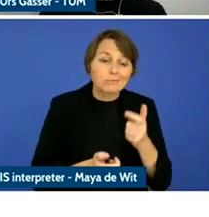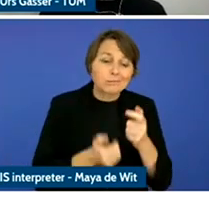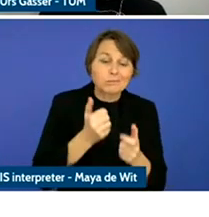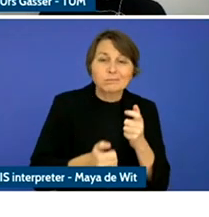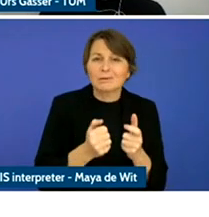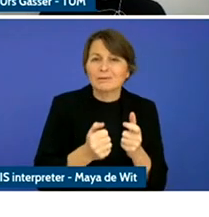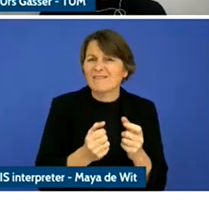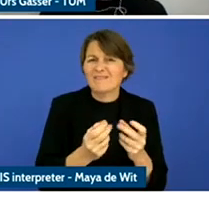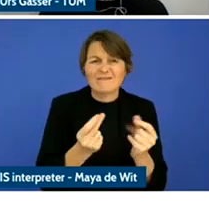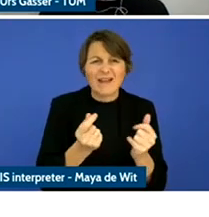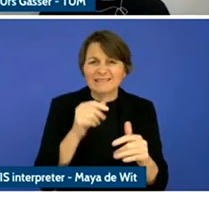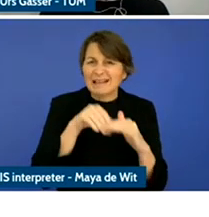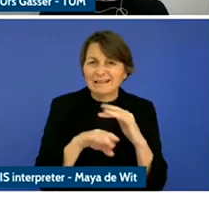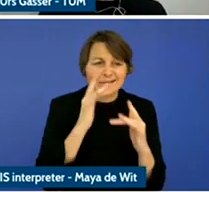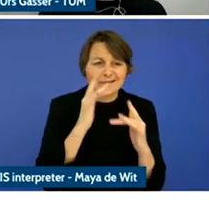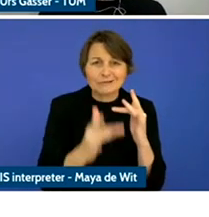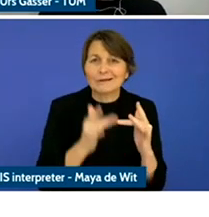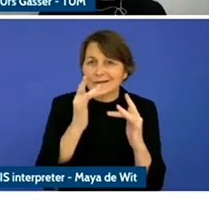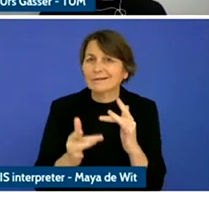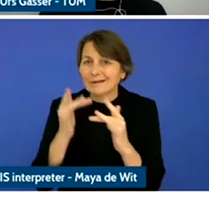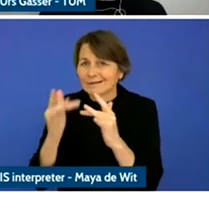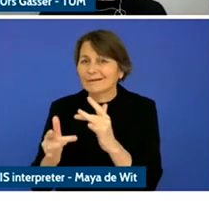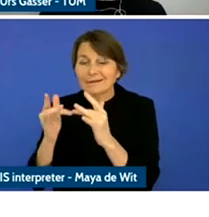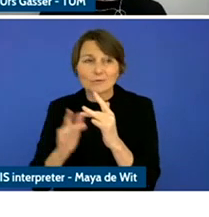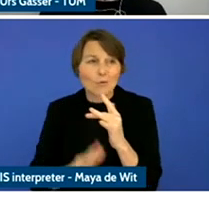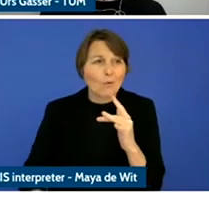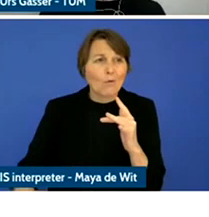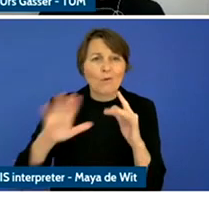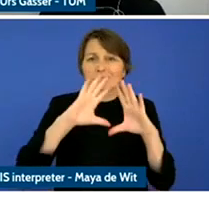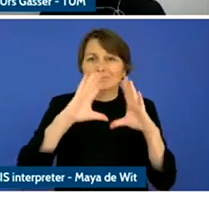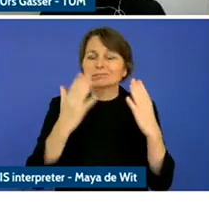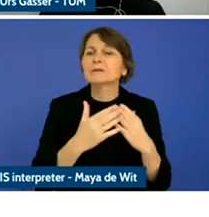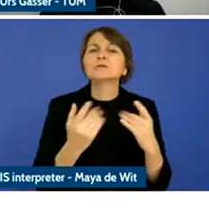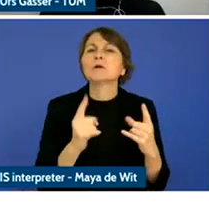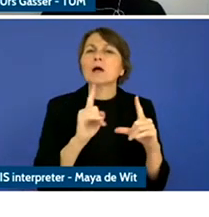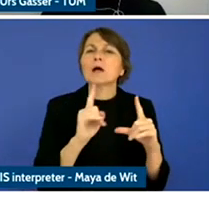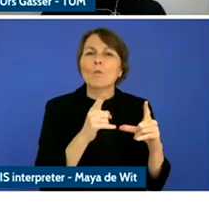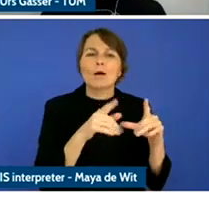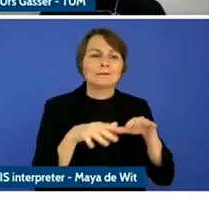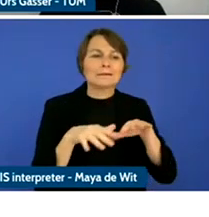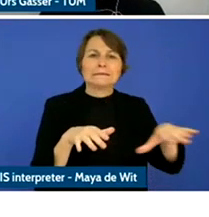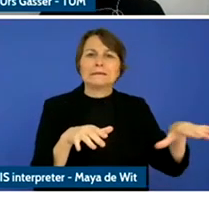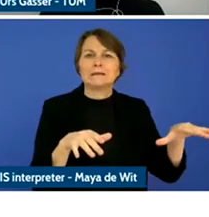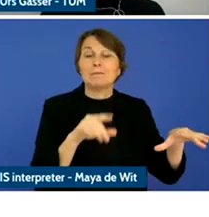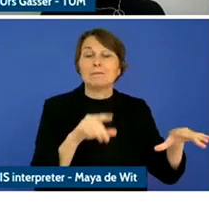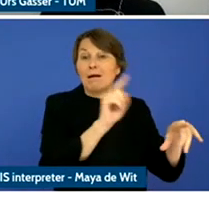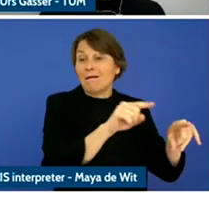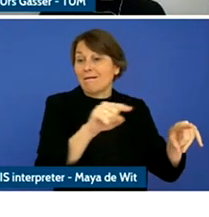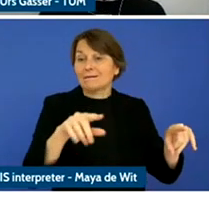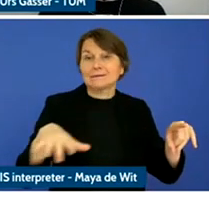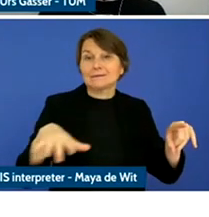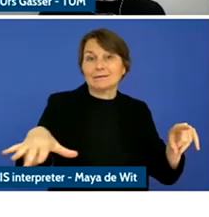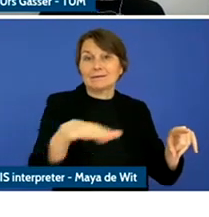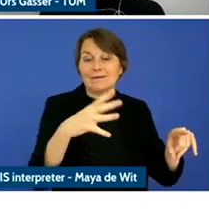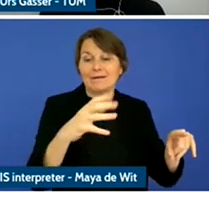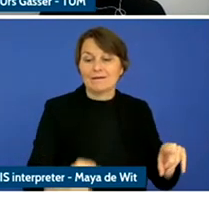We do so also across context and so we have access tools with us, whether we are